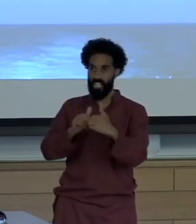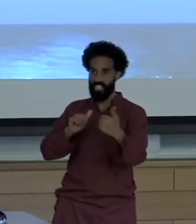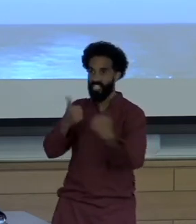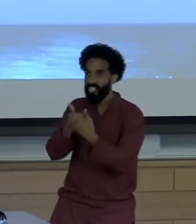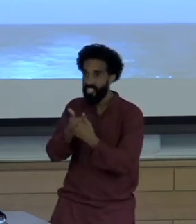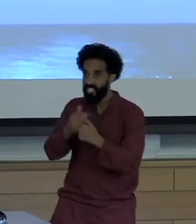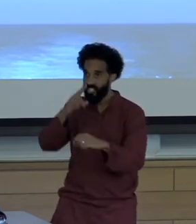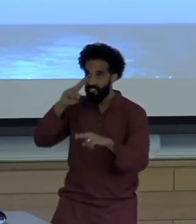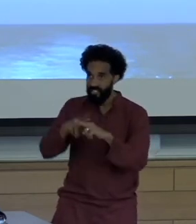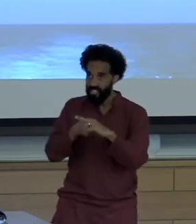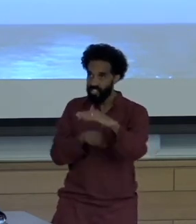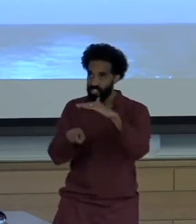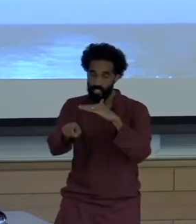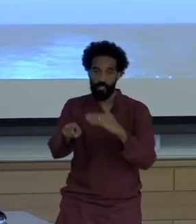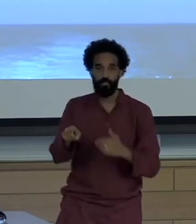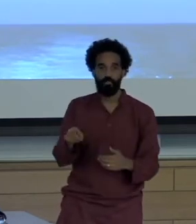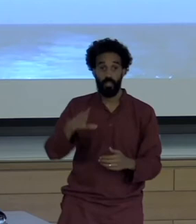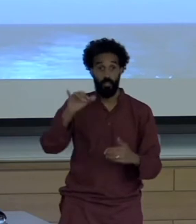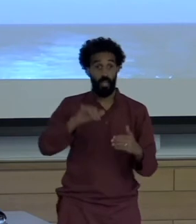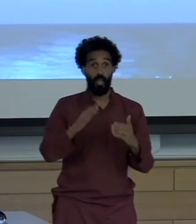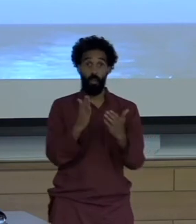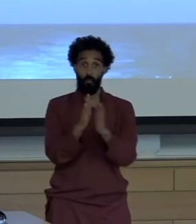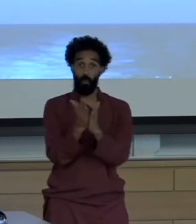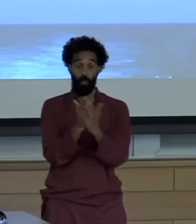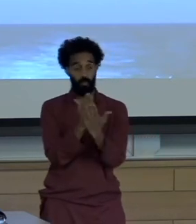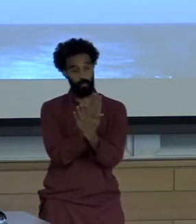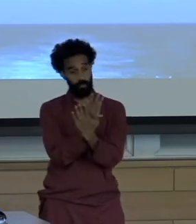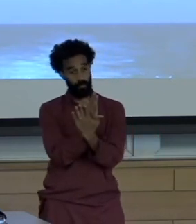The novel unfolds we know that Quixote battles windmills